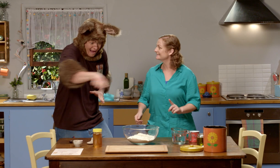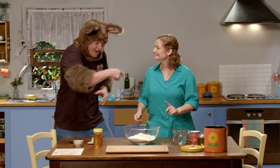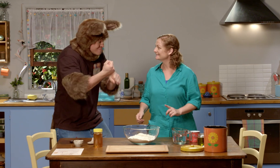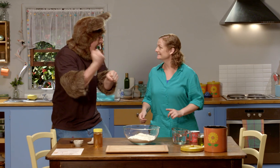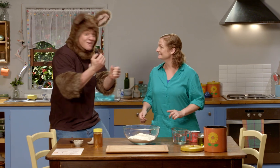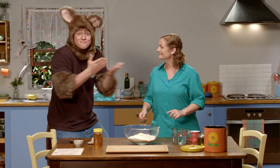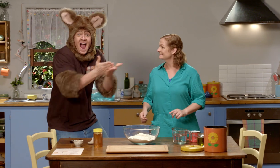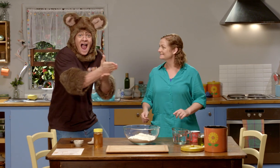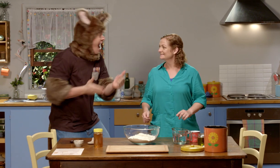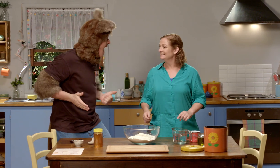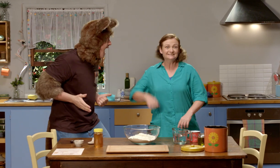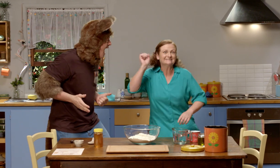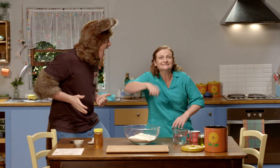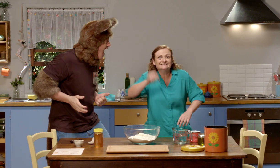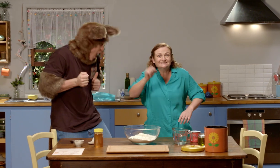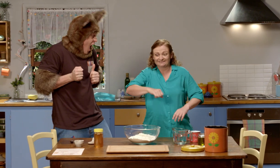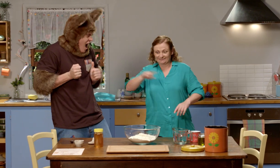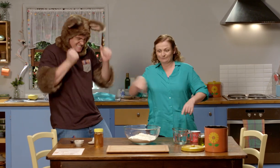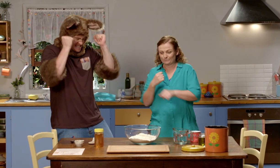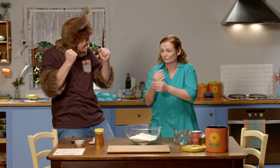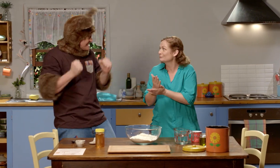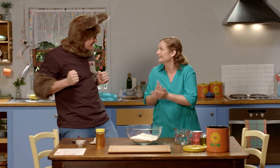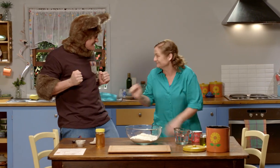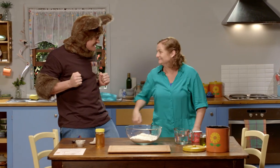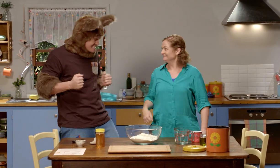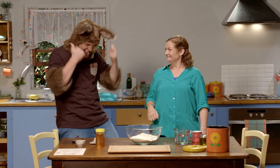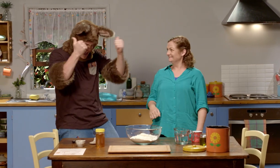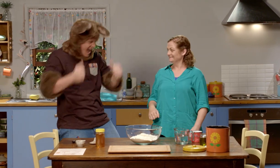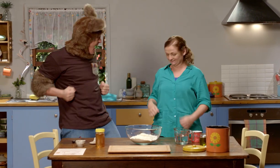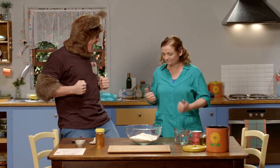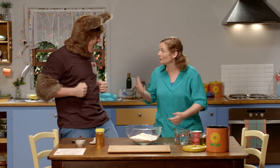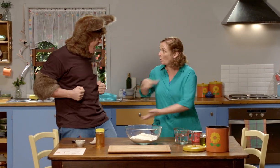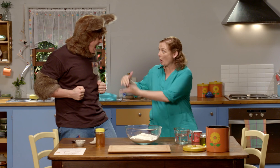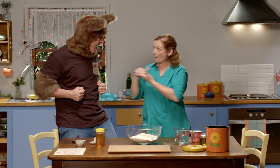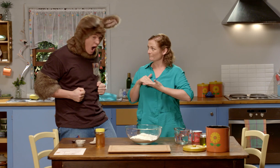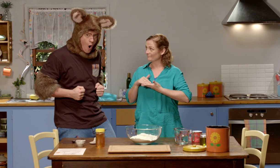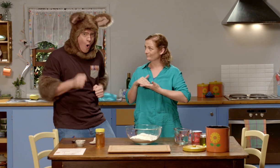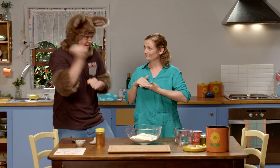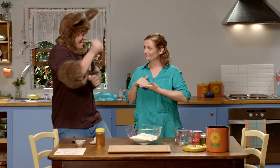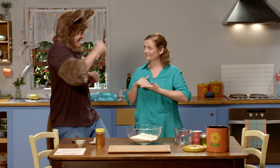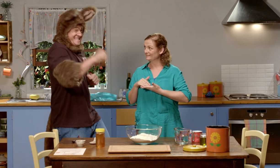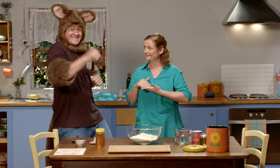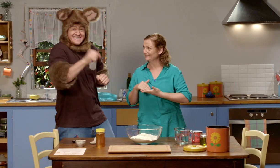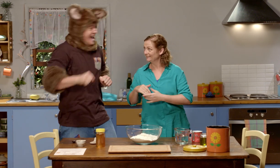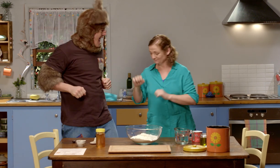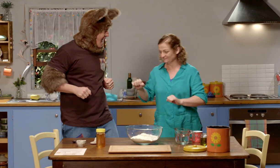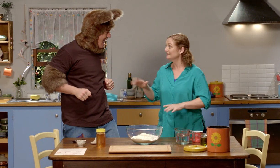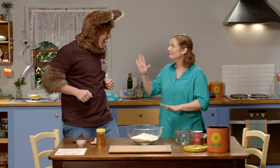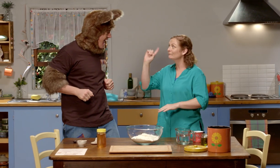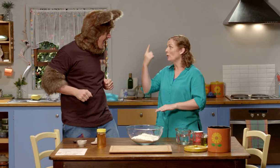Sally, are we gonna make bread? Yes, we're going to make bread today. Yes. Would you like to help? Oh yes please.